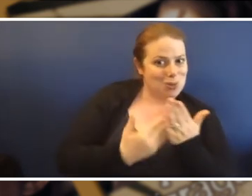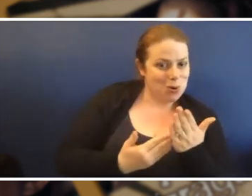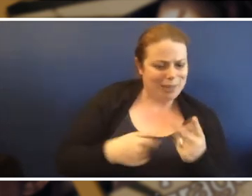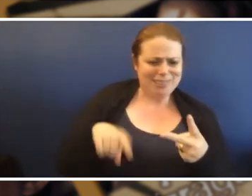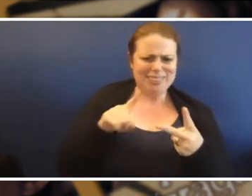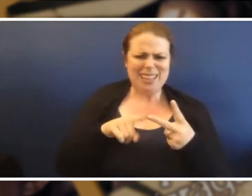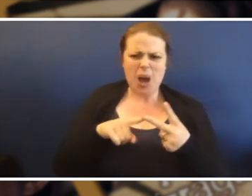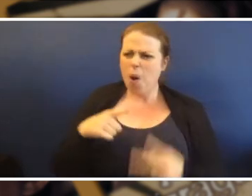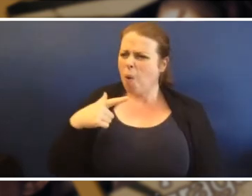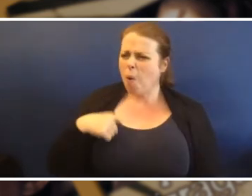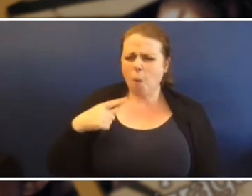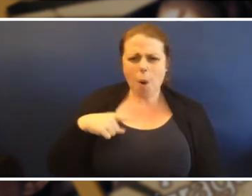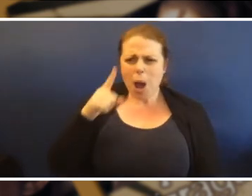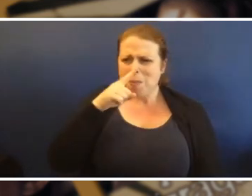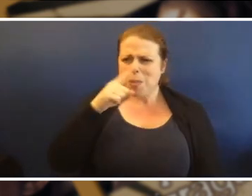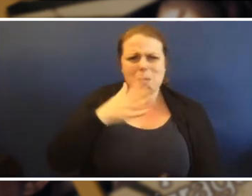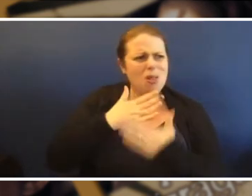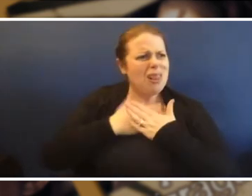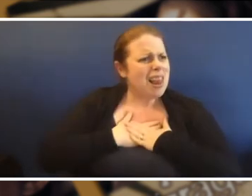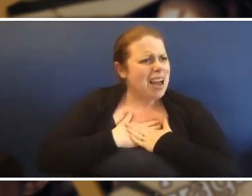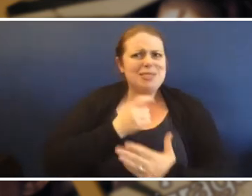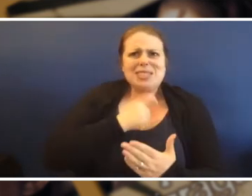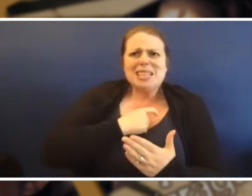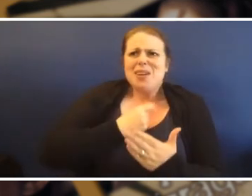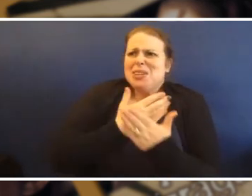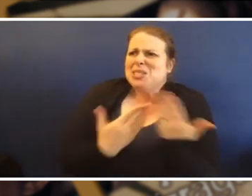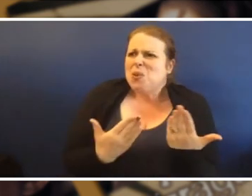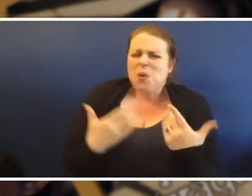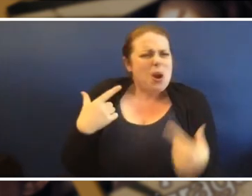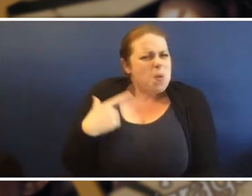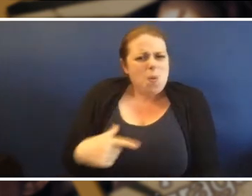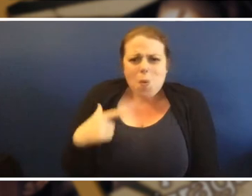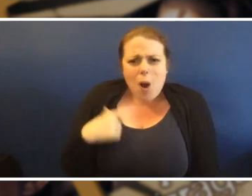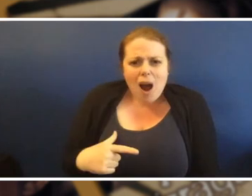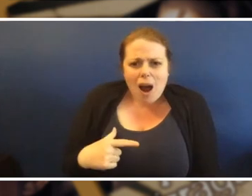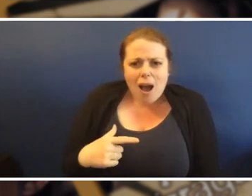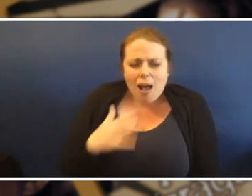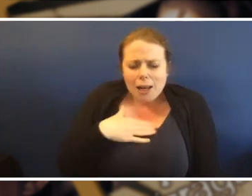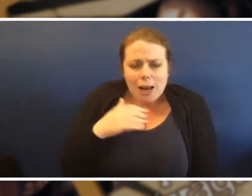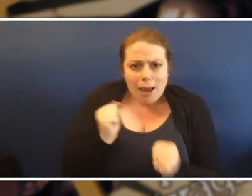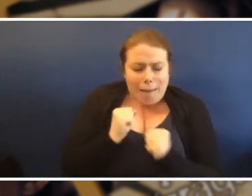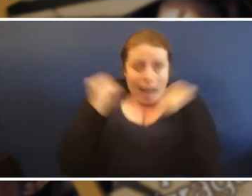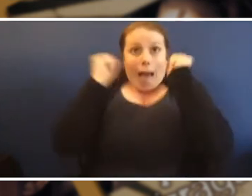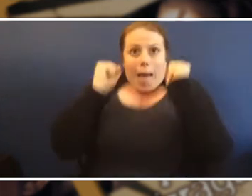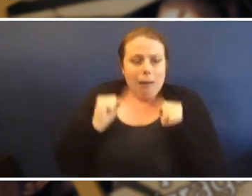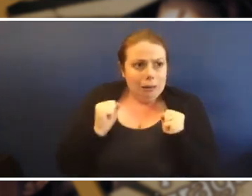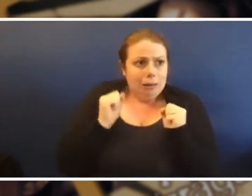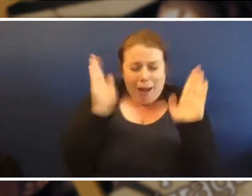why do you think people love scary stories like what is it about them that makes us jump, hide,